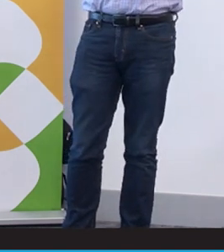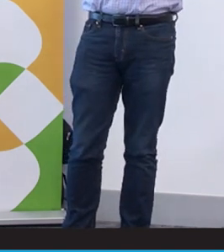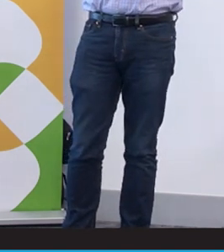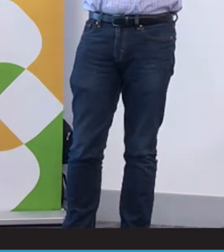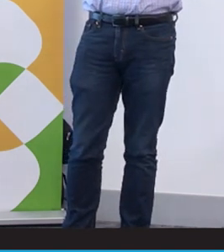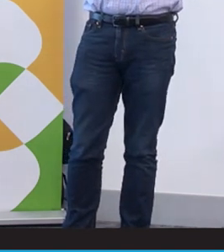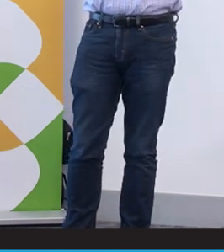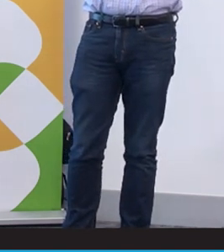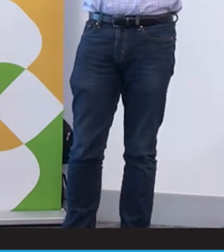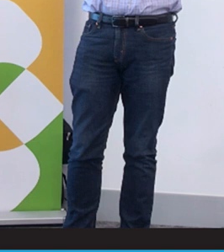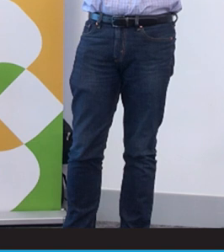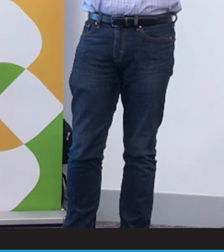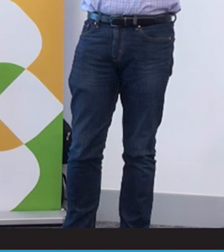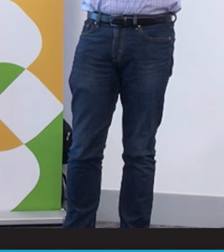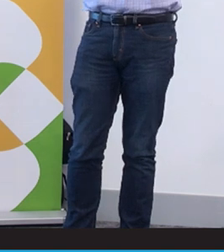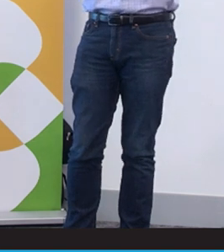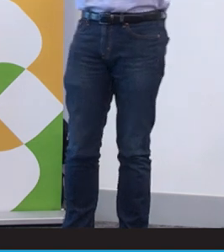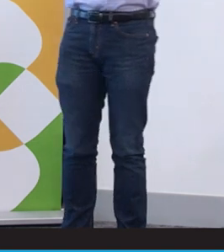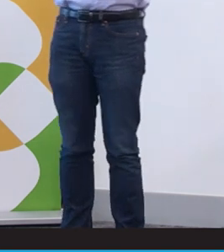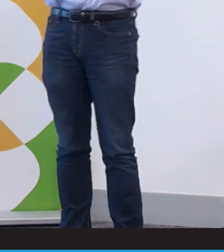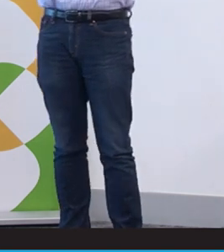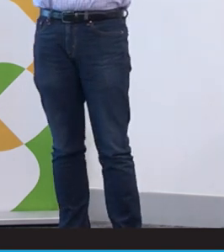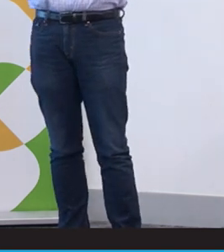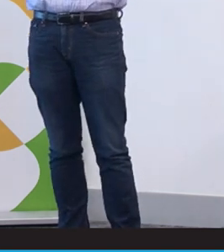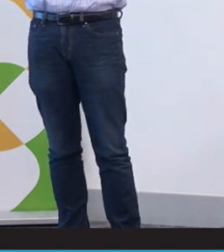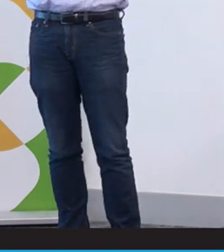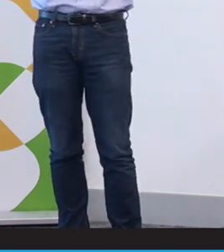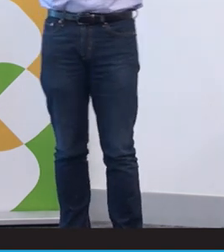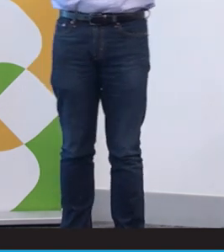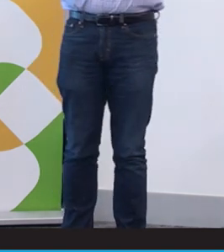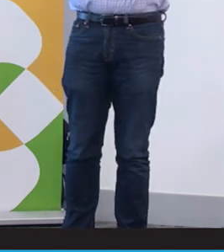not inherently because of us. But also technology has advanced so much.